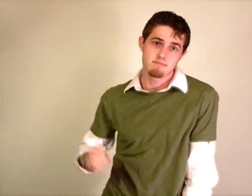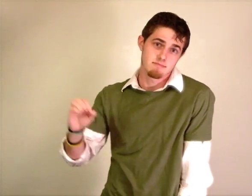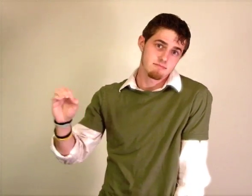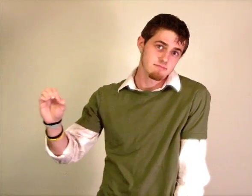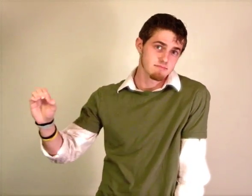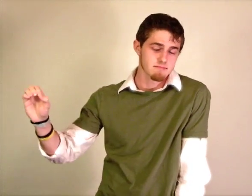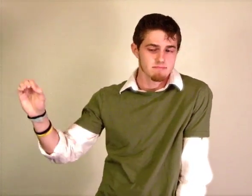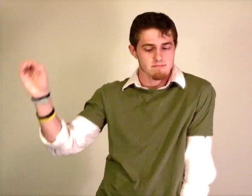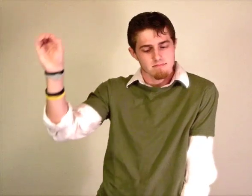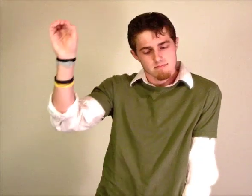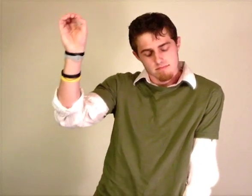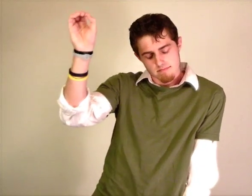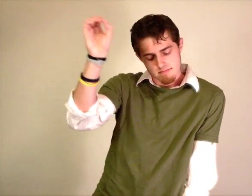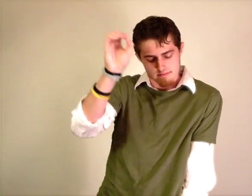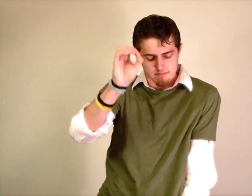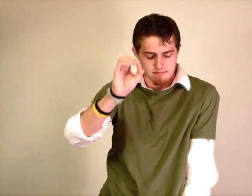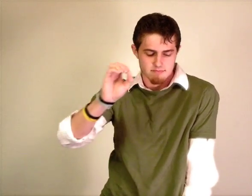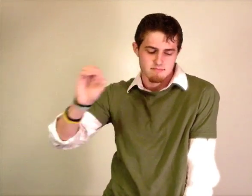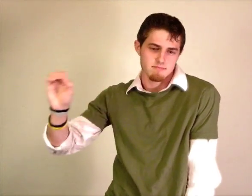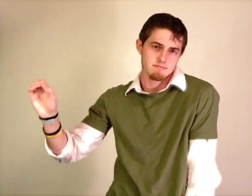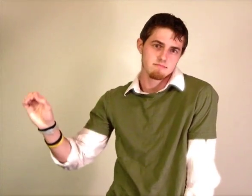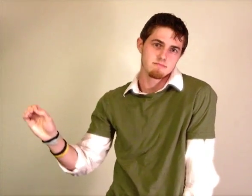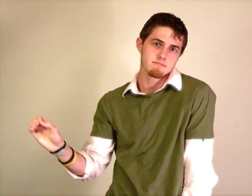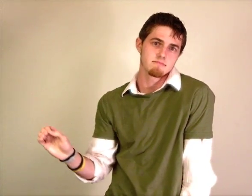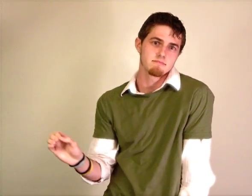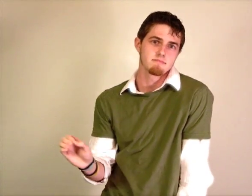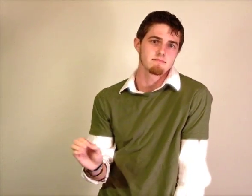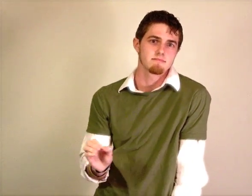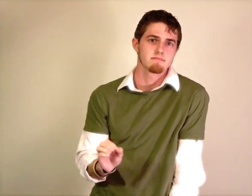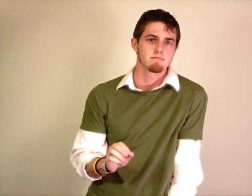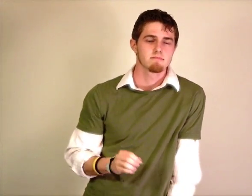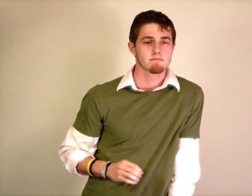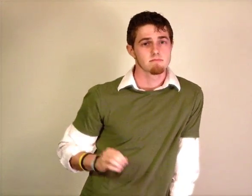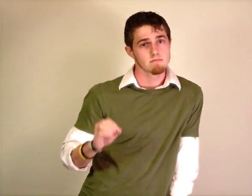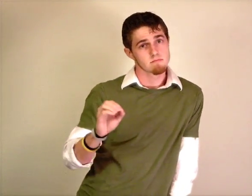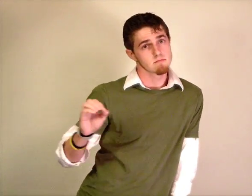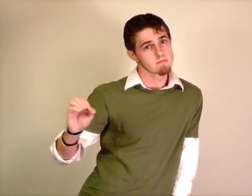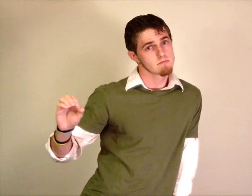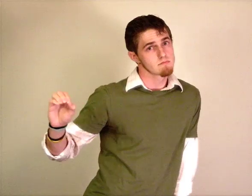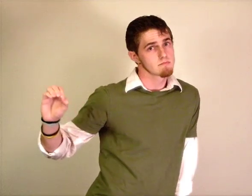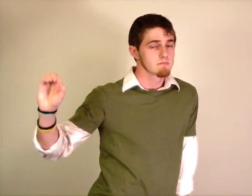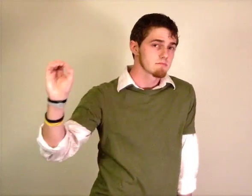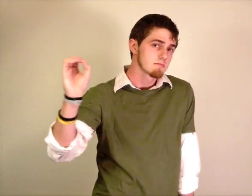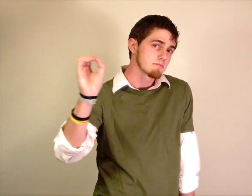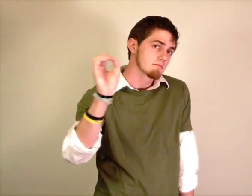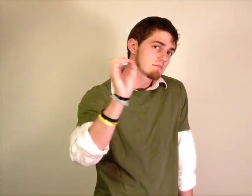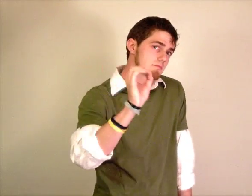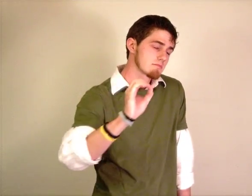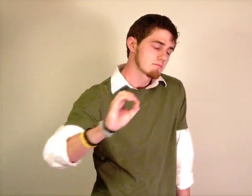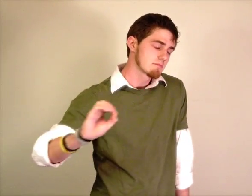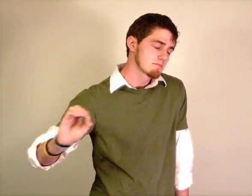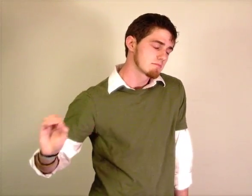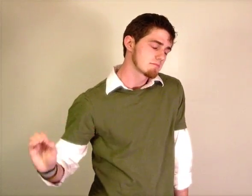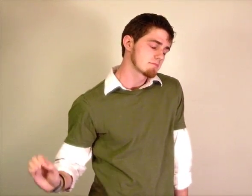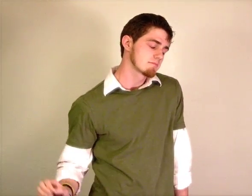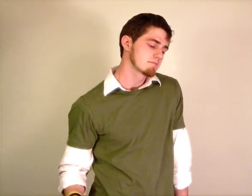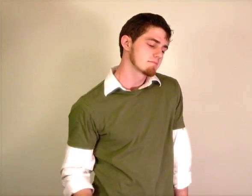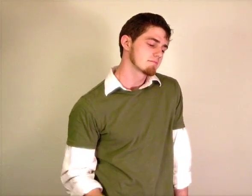Oooo, Oooo, Oooo, Oooo Oooo, Oooo, Oooo